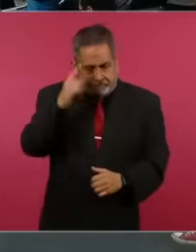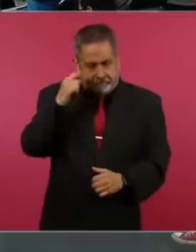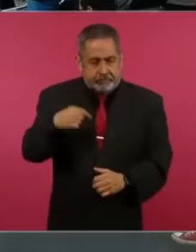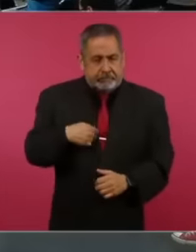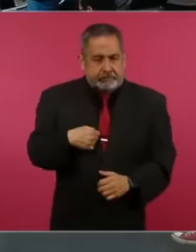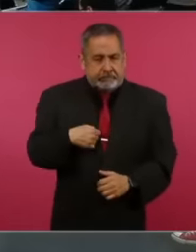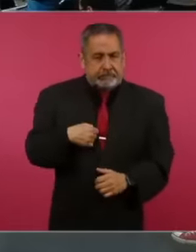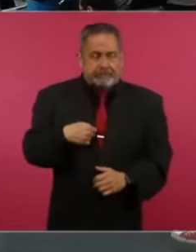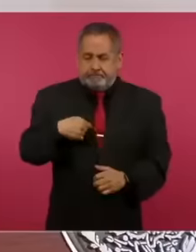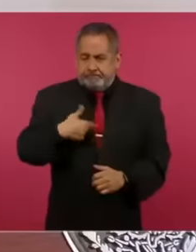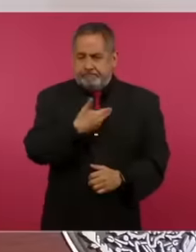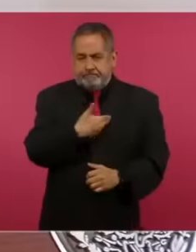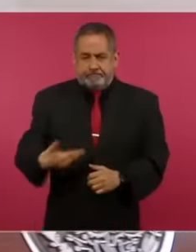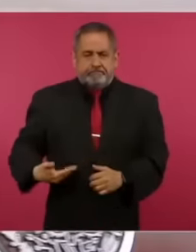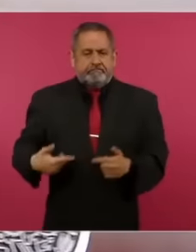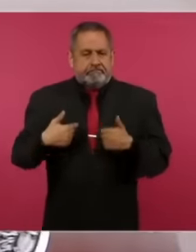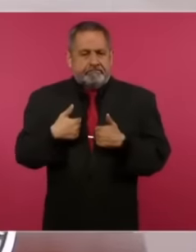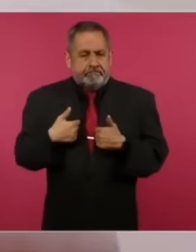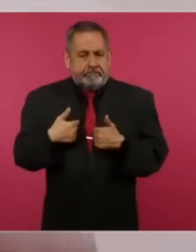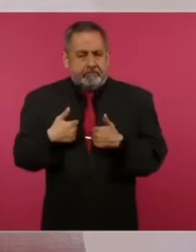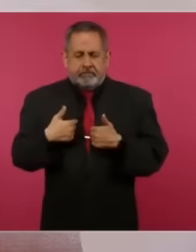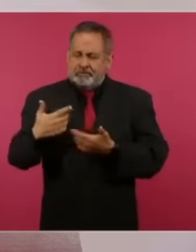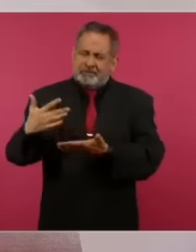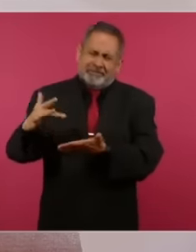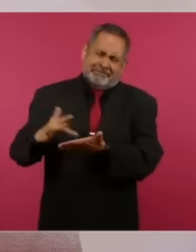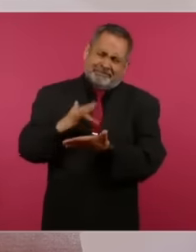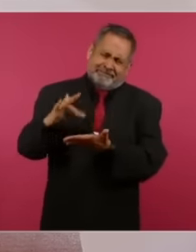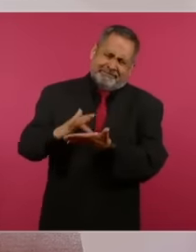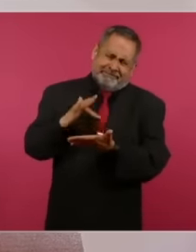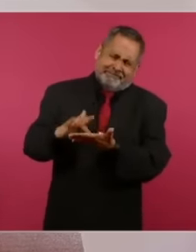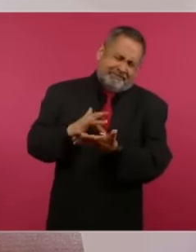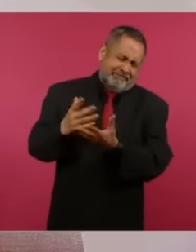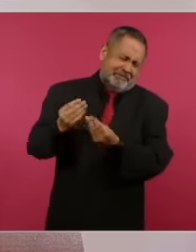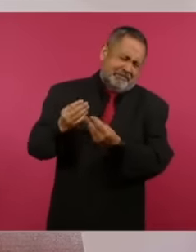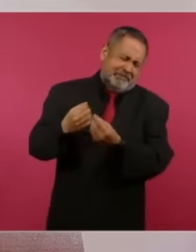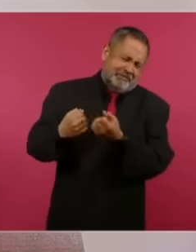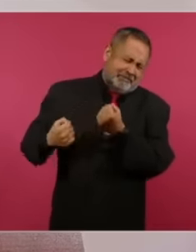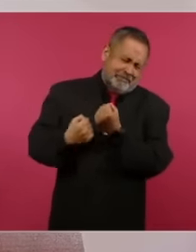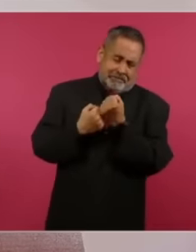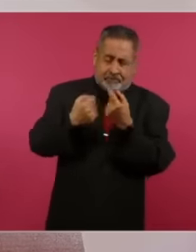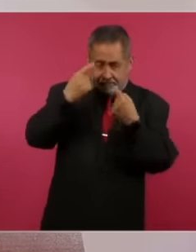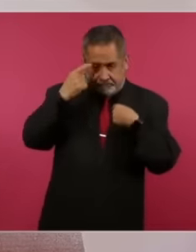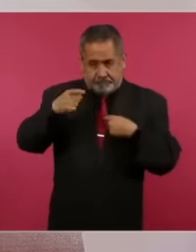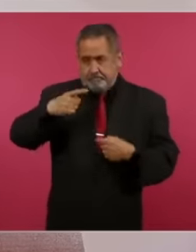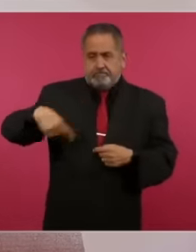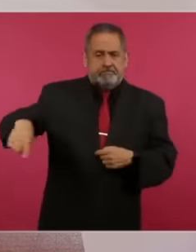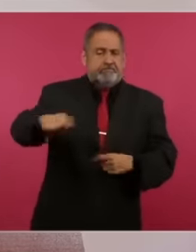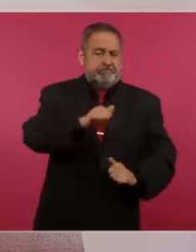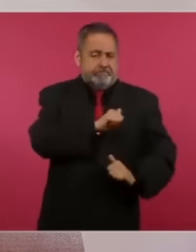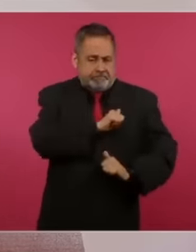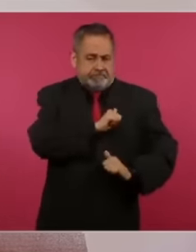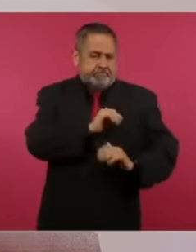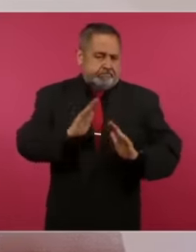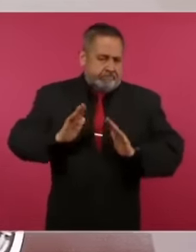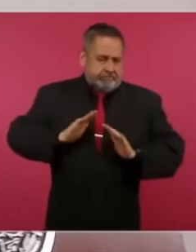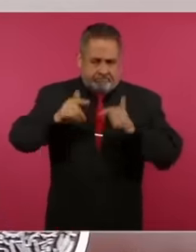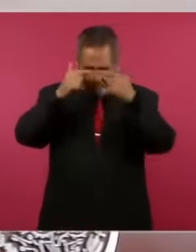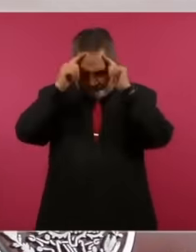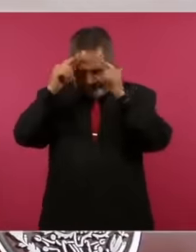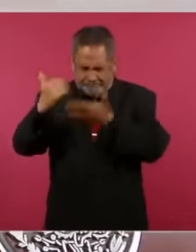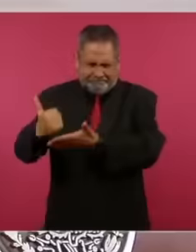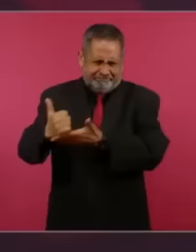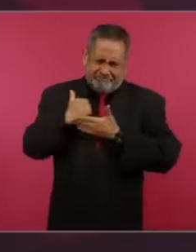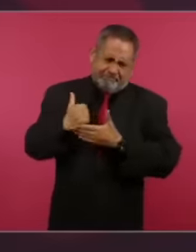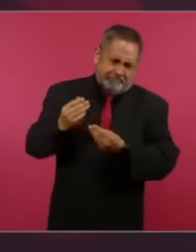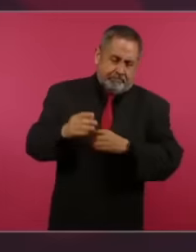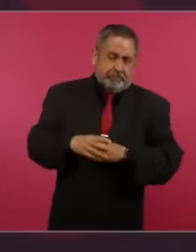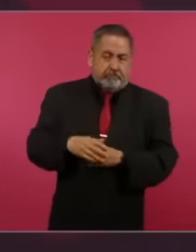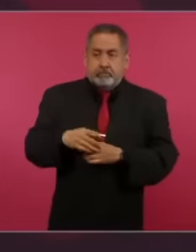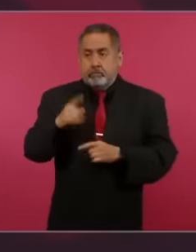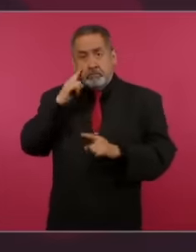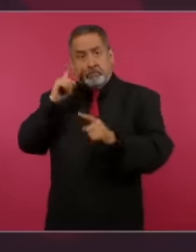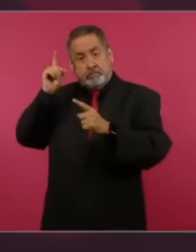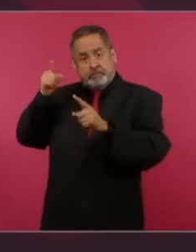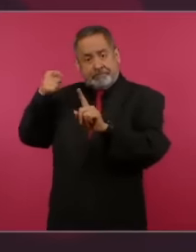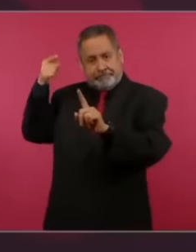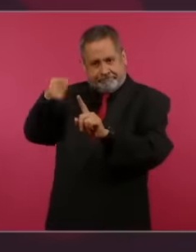as president the armed forces have supported me a lot and specifically what has to do